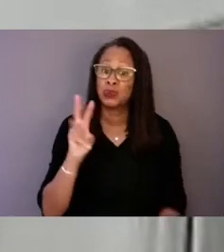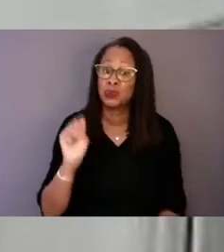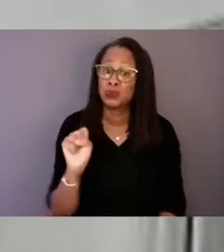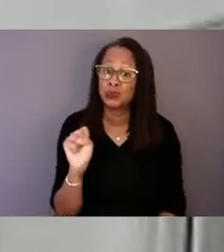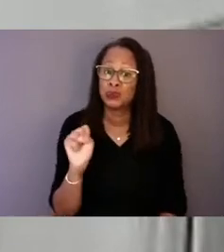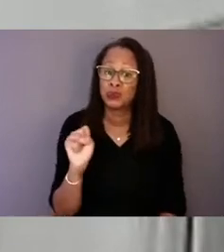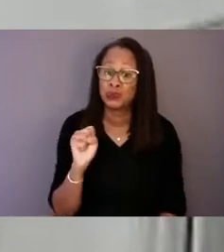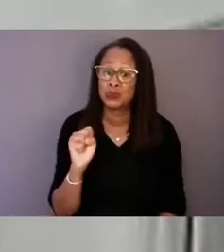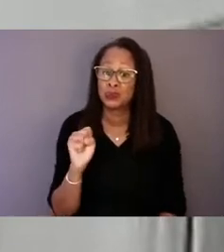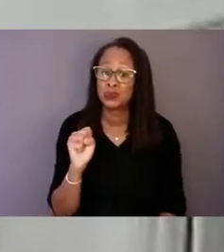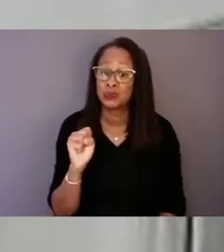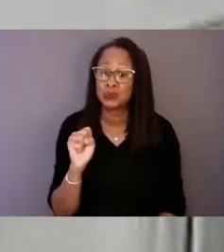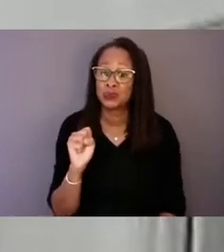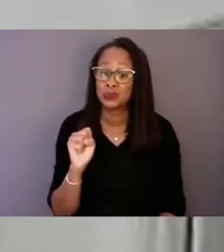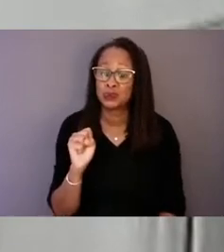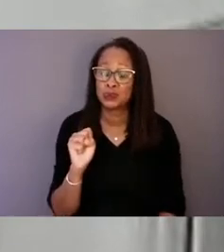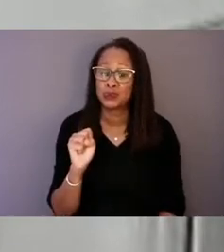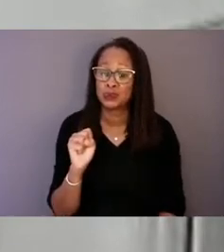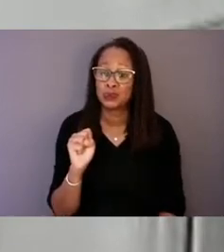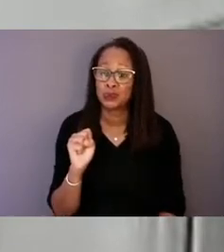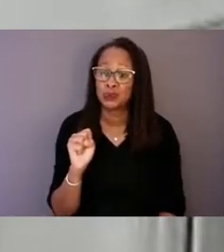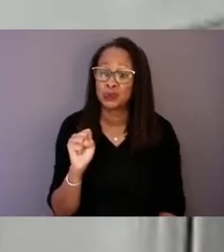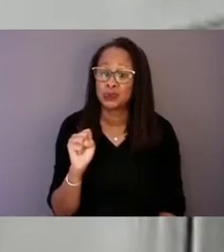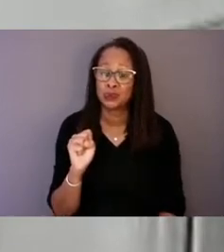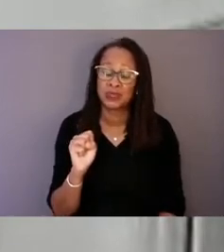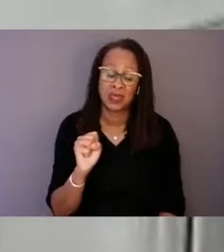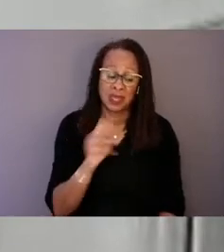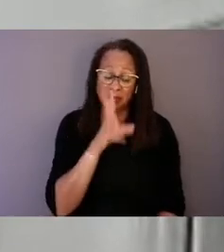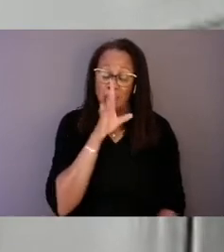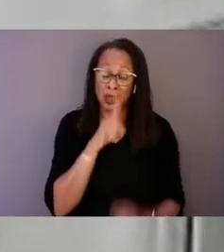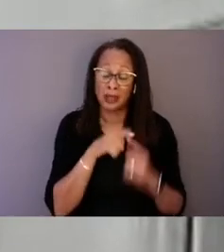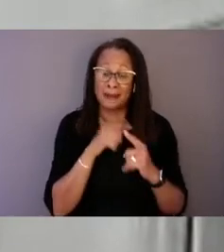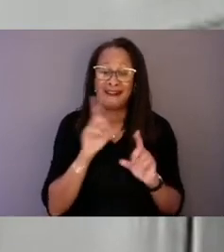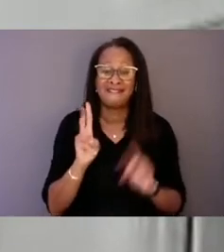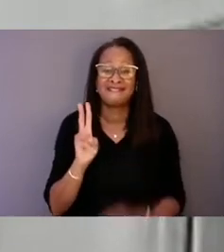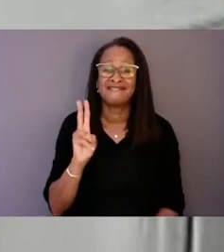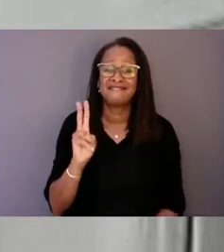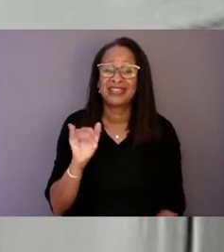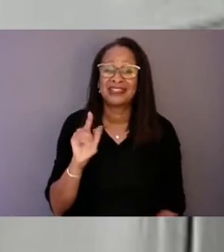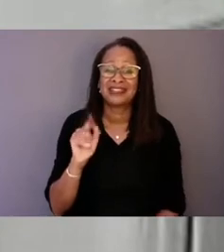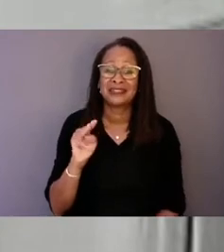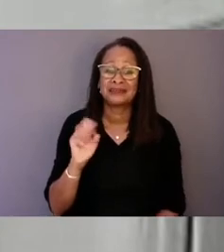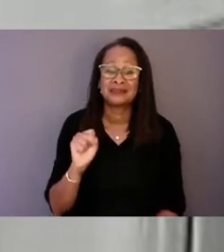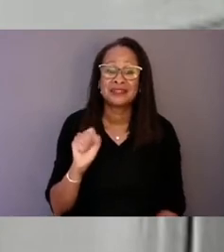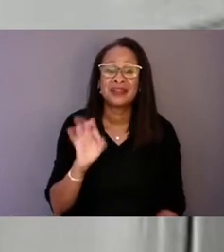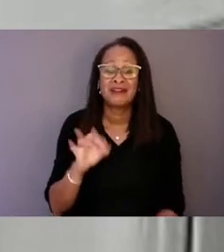how we're talking about victims of trauma and crime